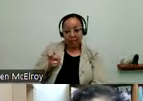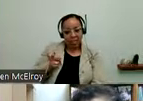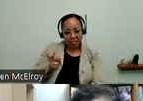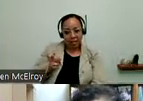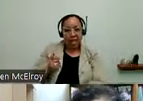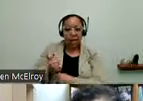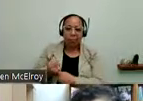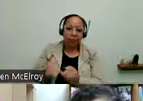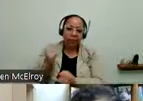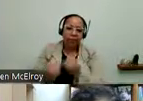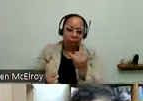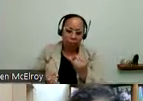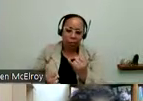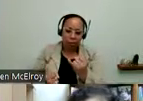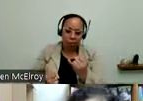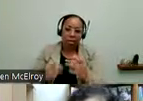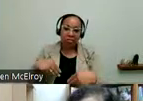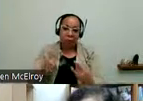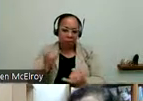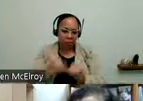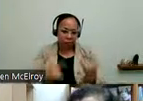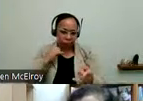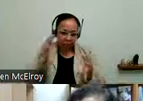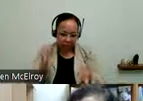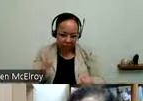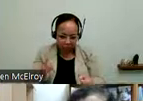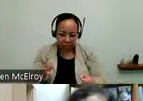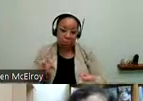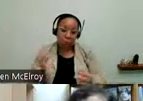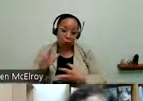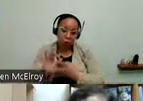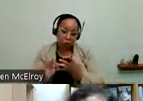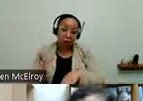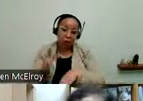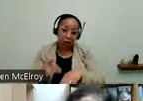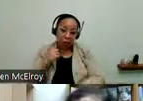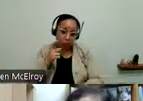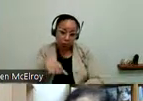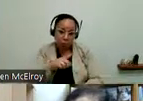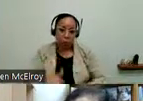option that's available for people who live in the city.